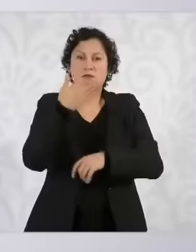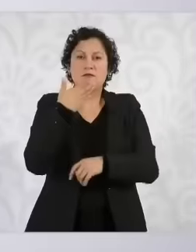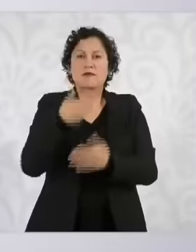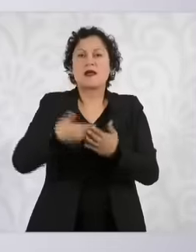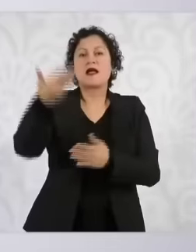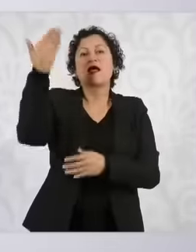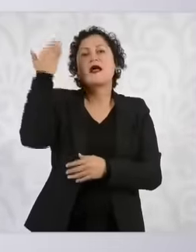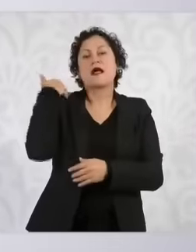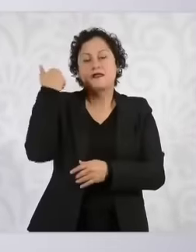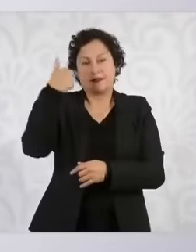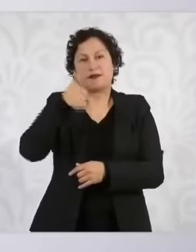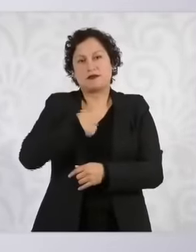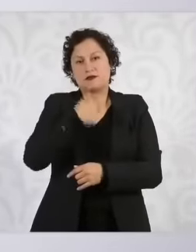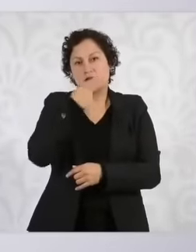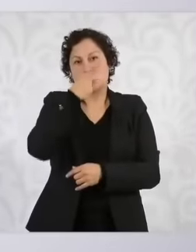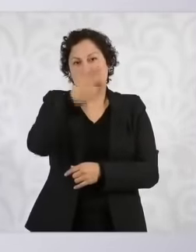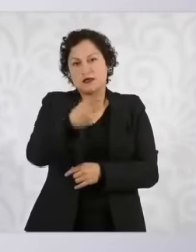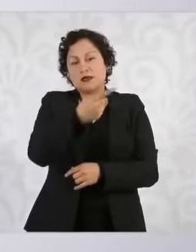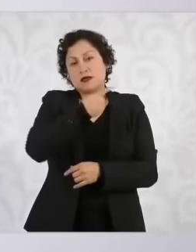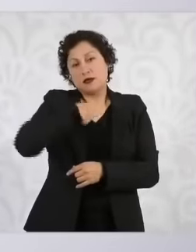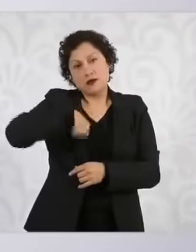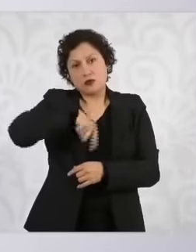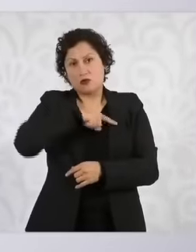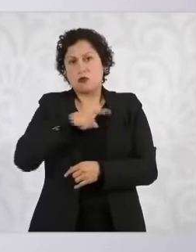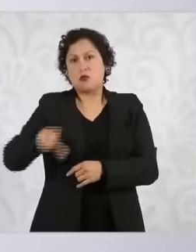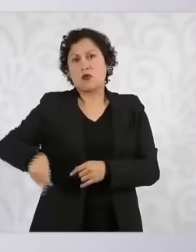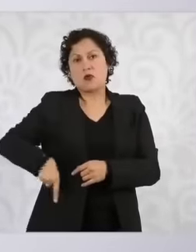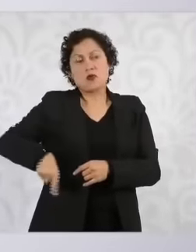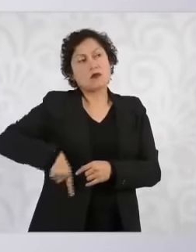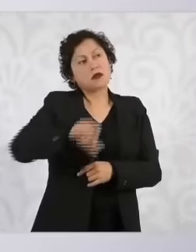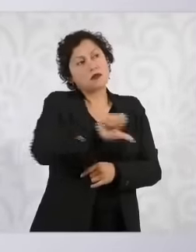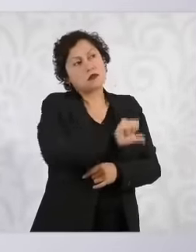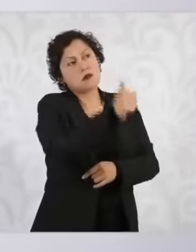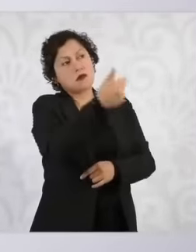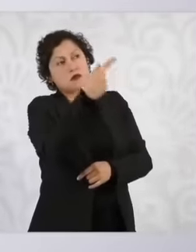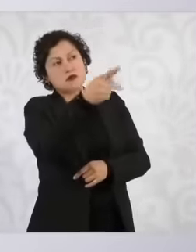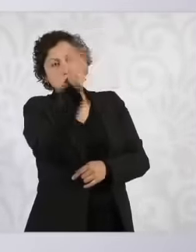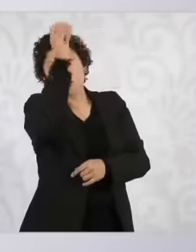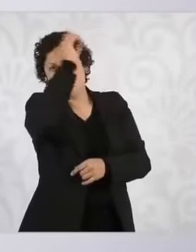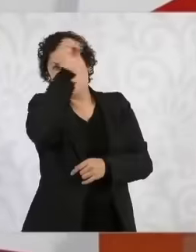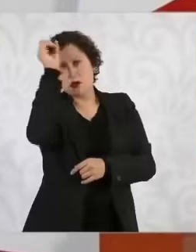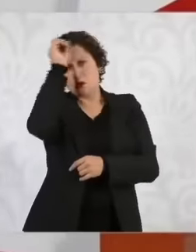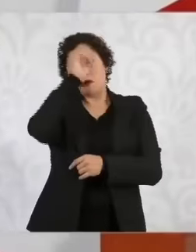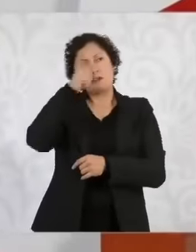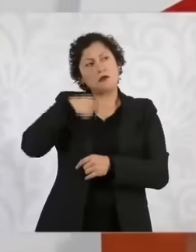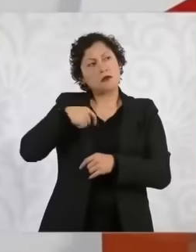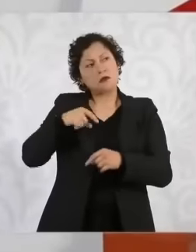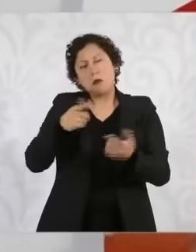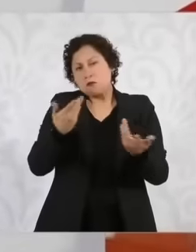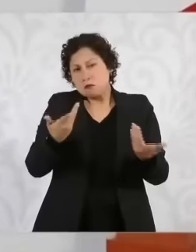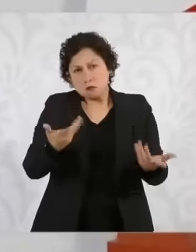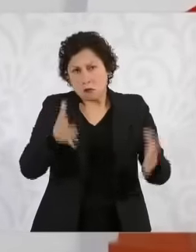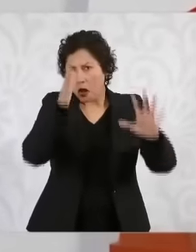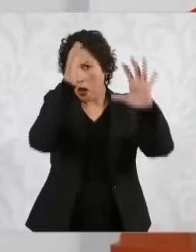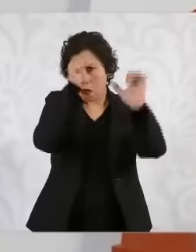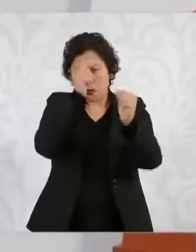We agree because it is a democracy Nothing happens We do not need to agree 100%